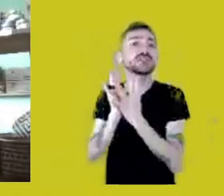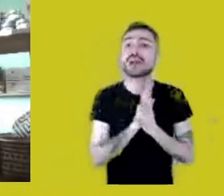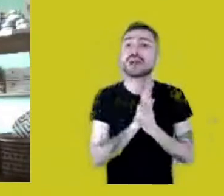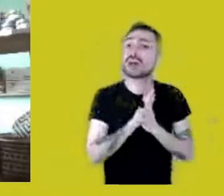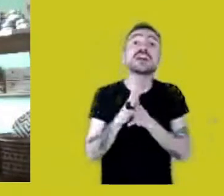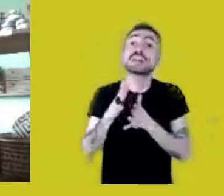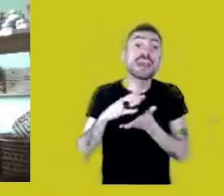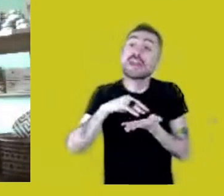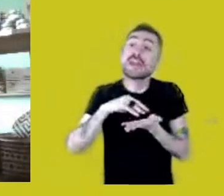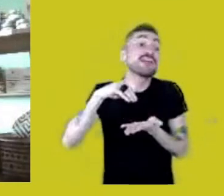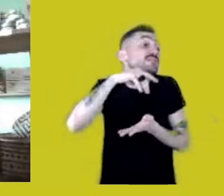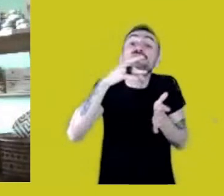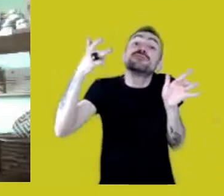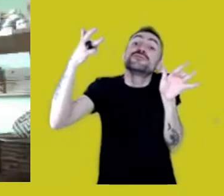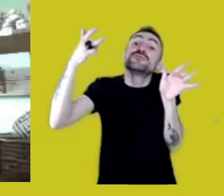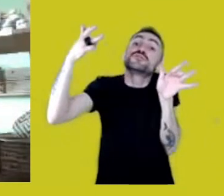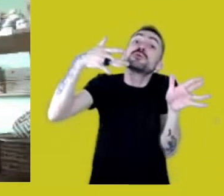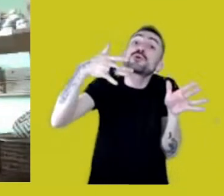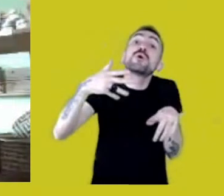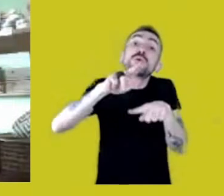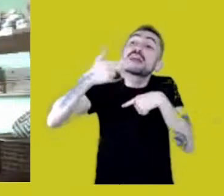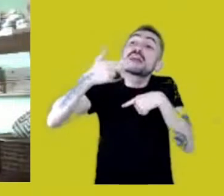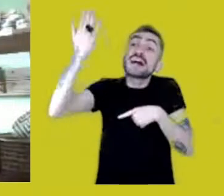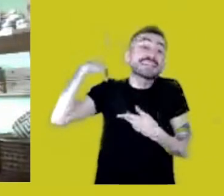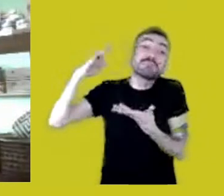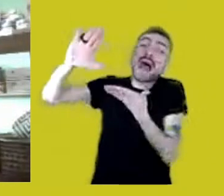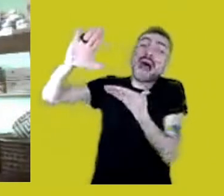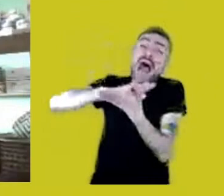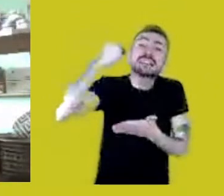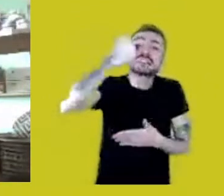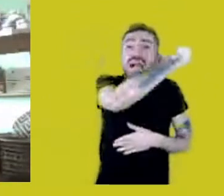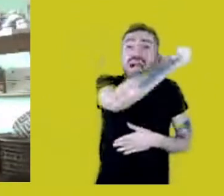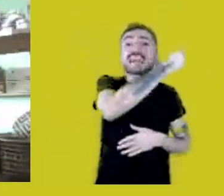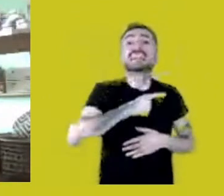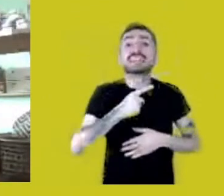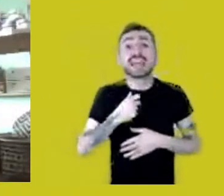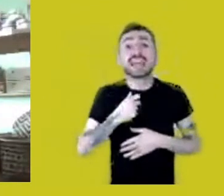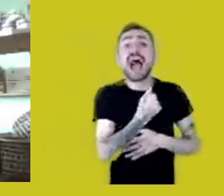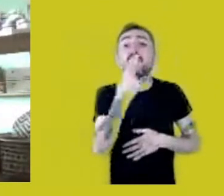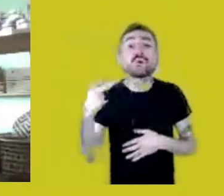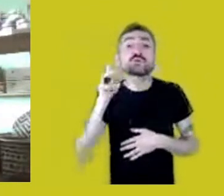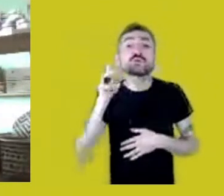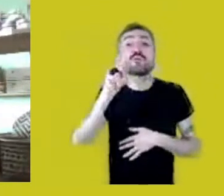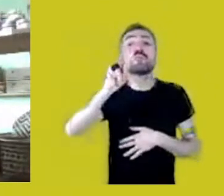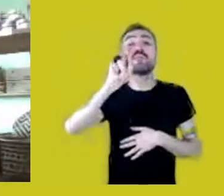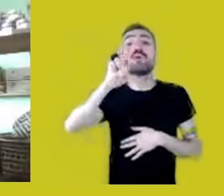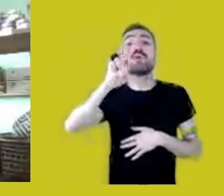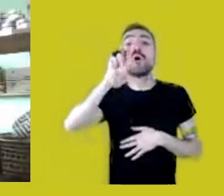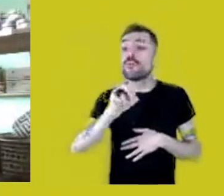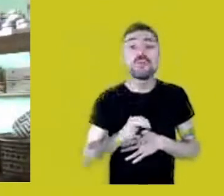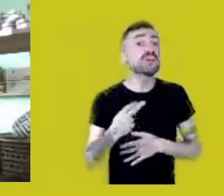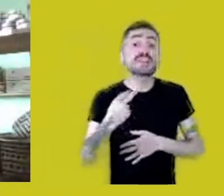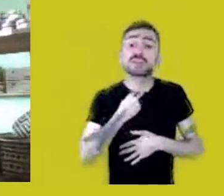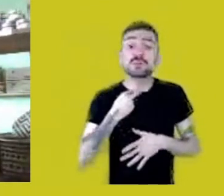66 nations in voluntary isolation, who don’t have access to Twitter, YouTube or Facebook